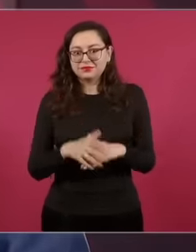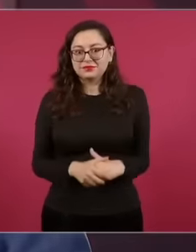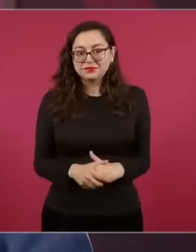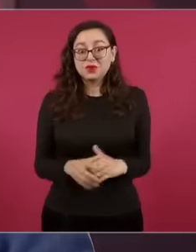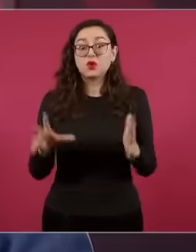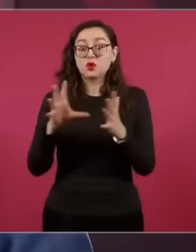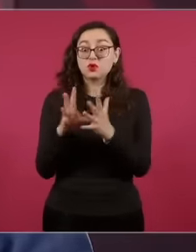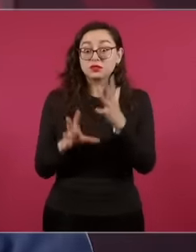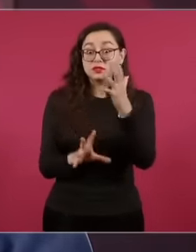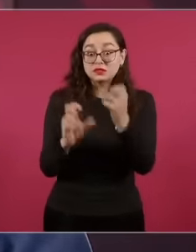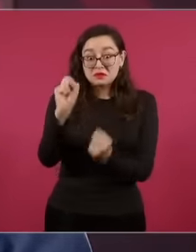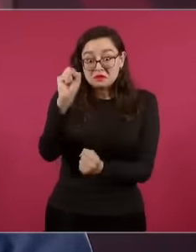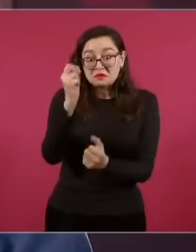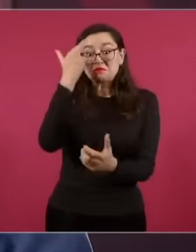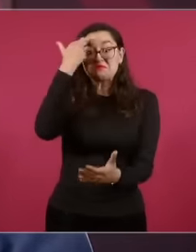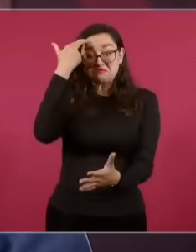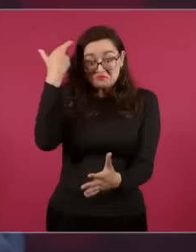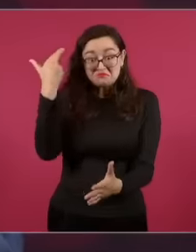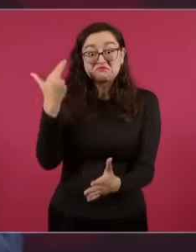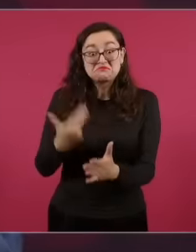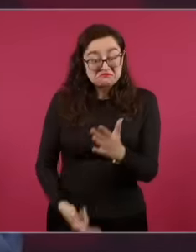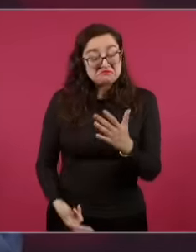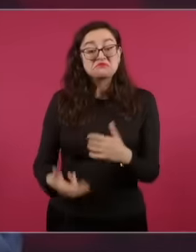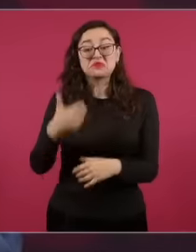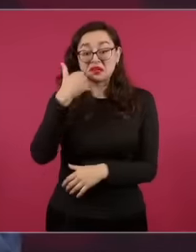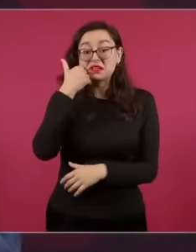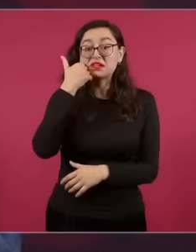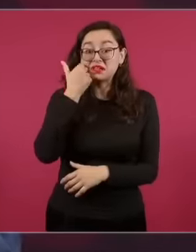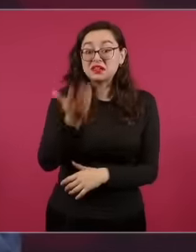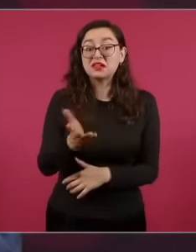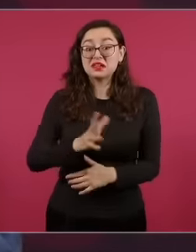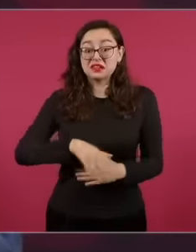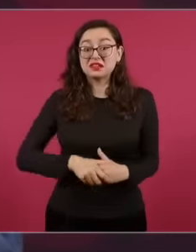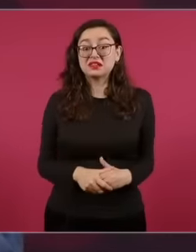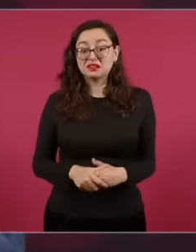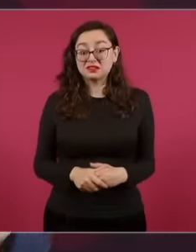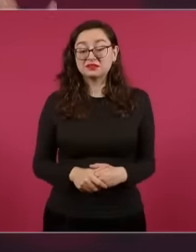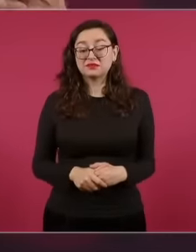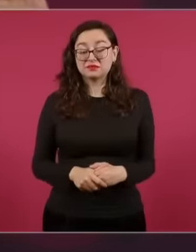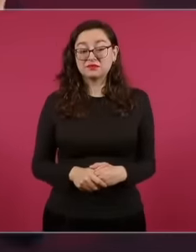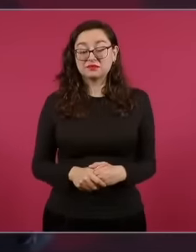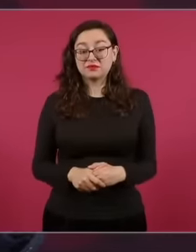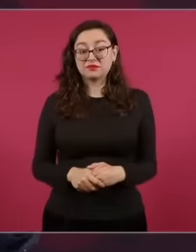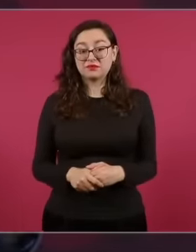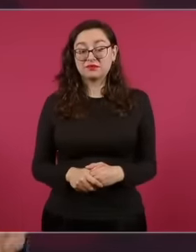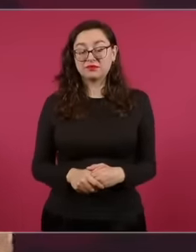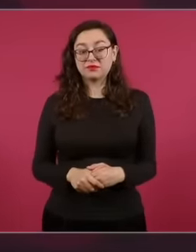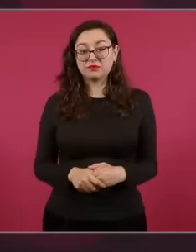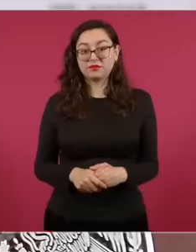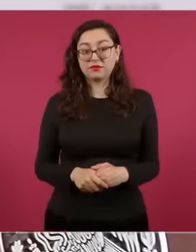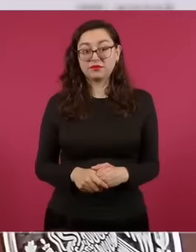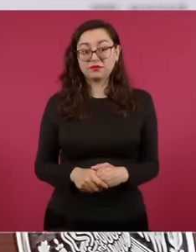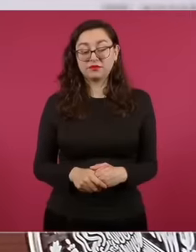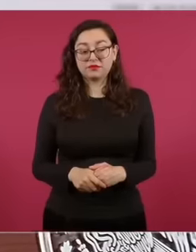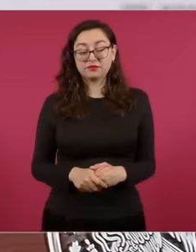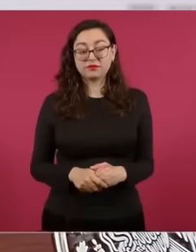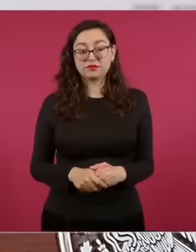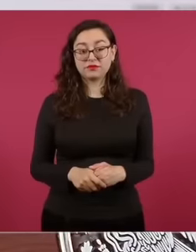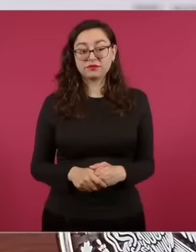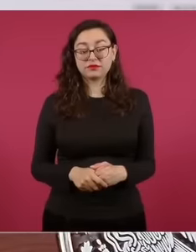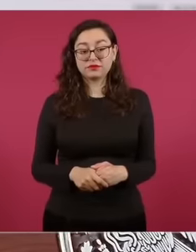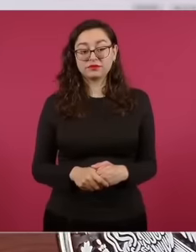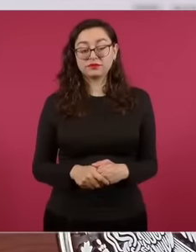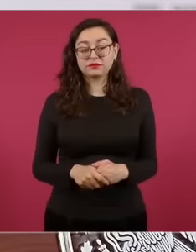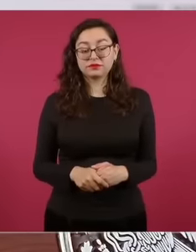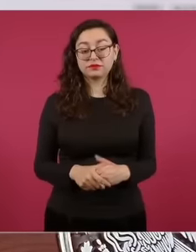Constitution so that no